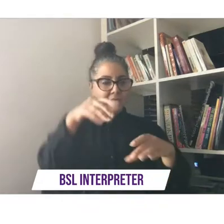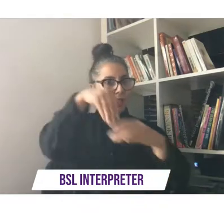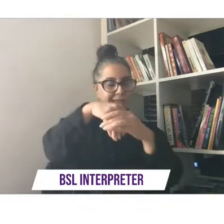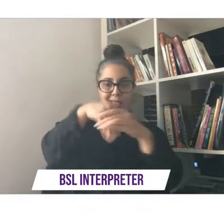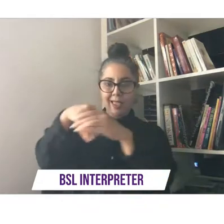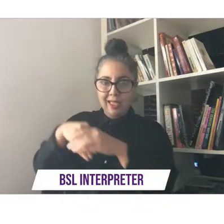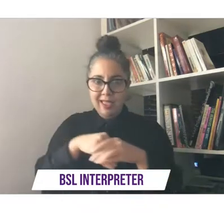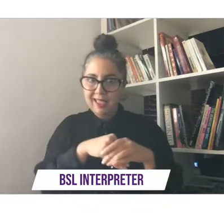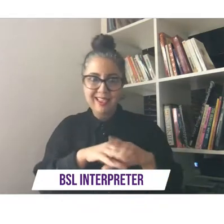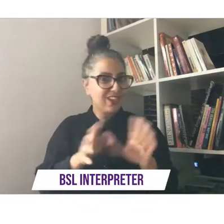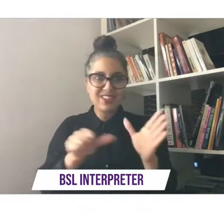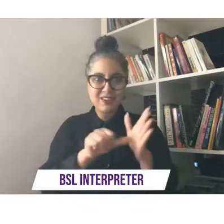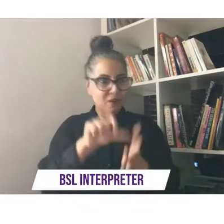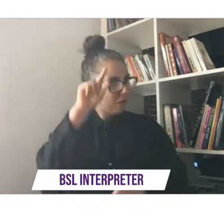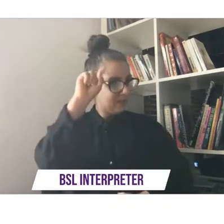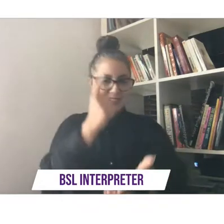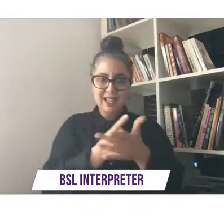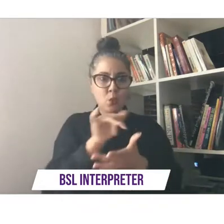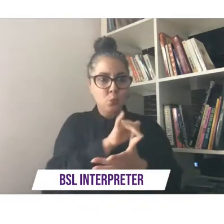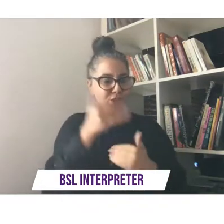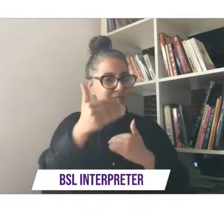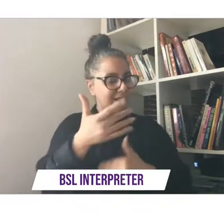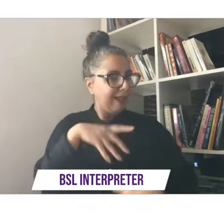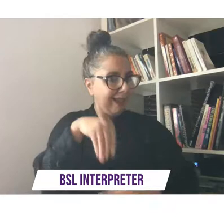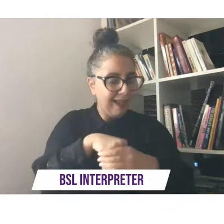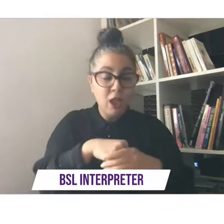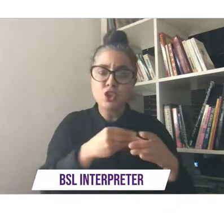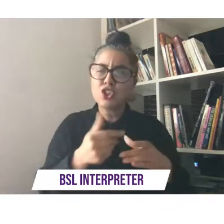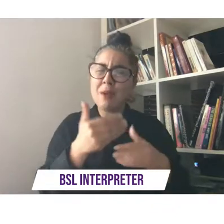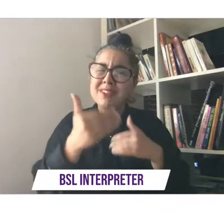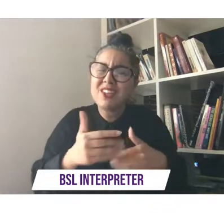and then some of the sessions actually felt more intimate as if the speakers were speaking